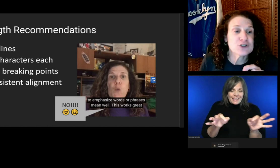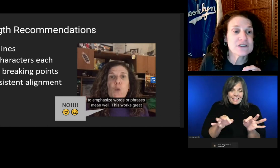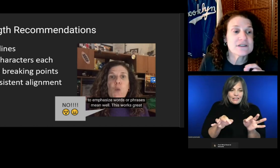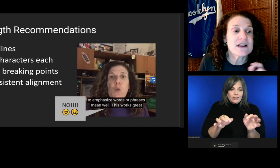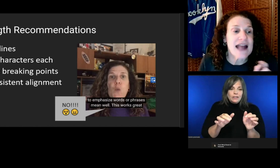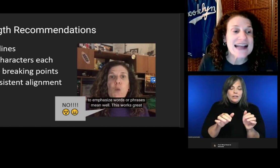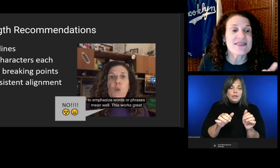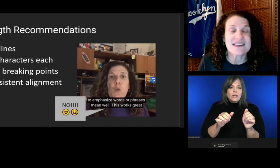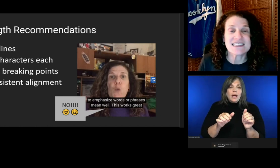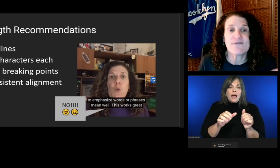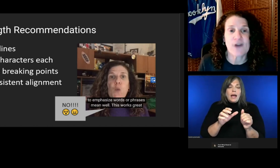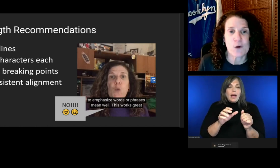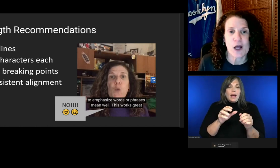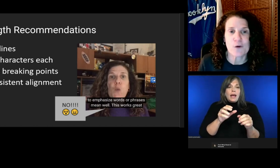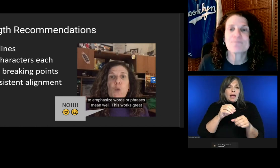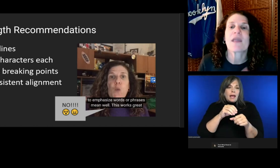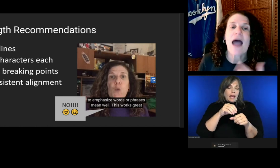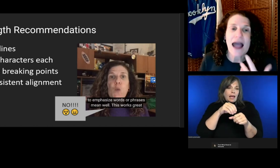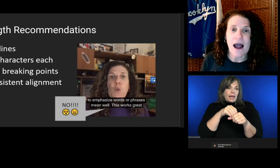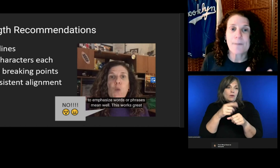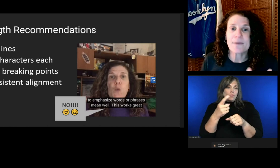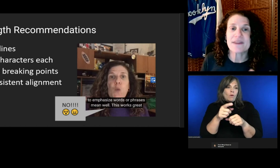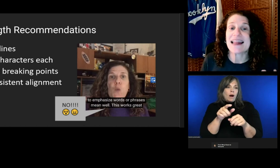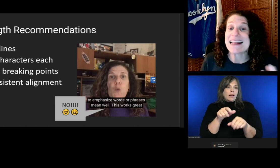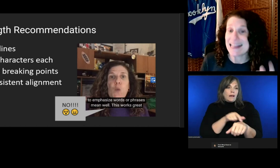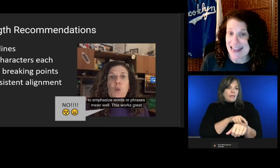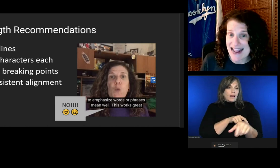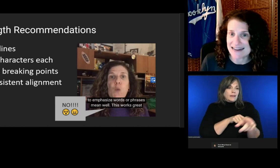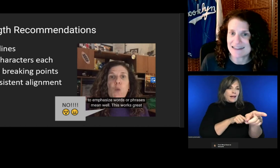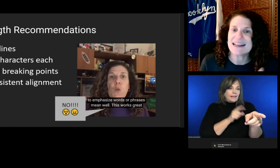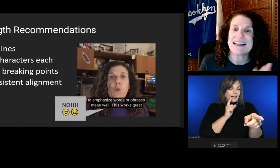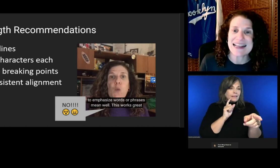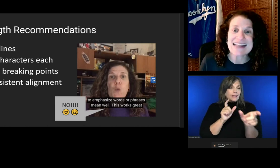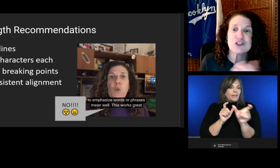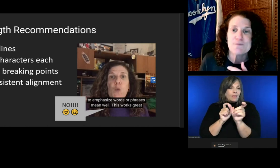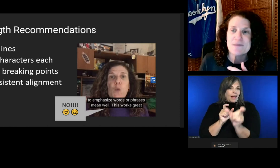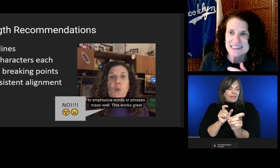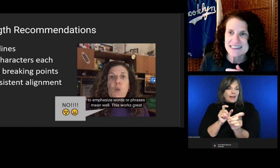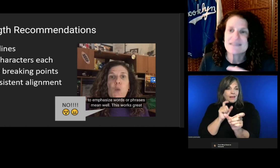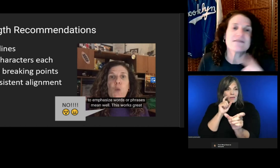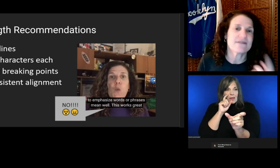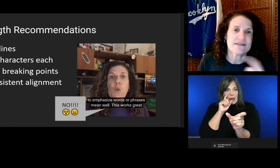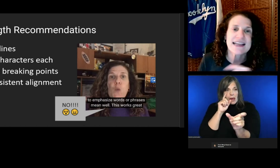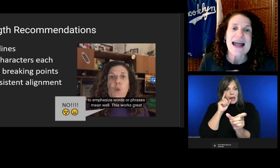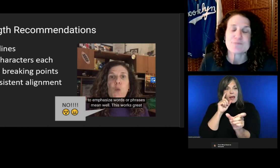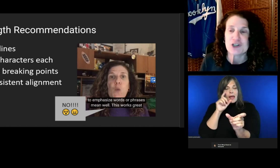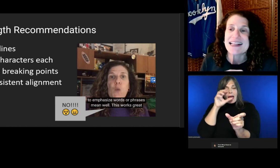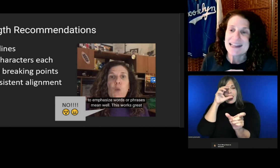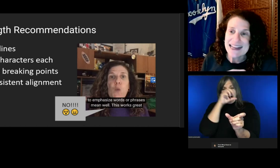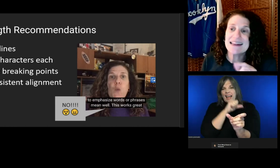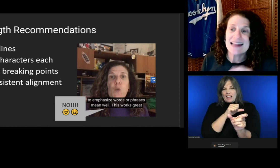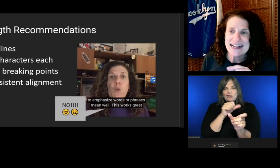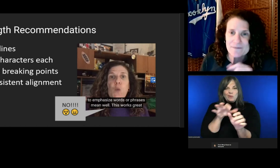Like in this photo. I copied the link again, in case you missed the Captioning Key link.